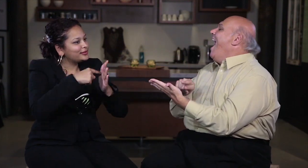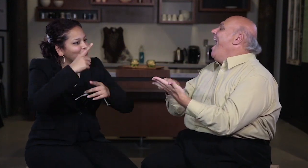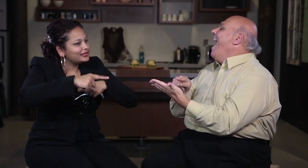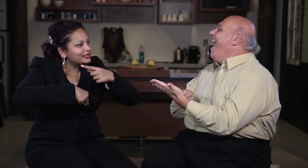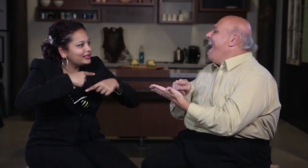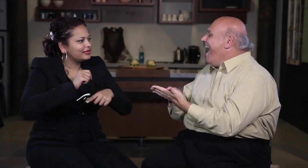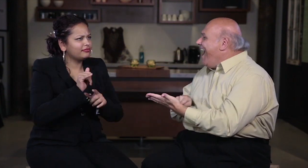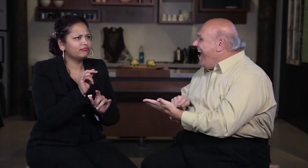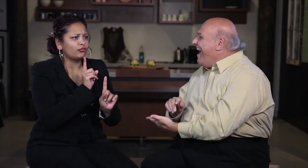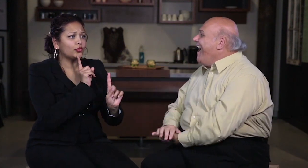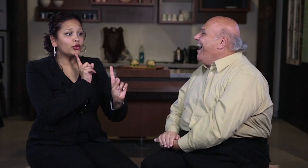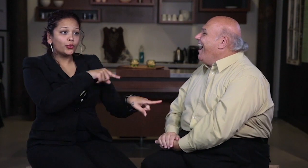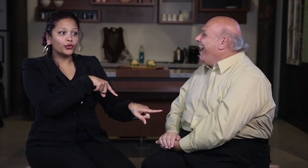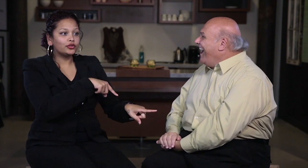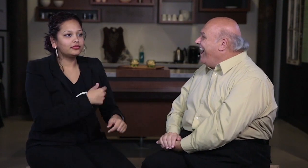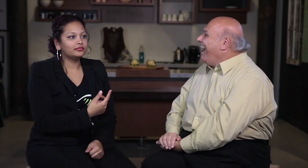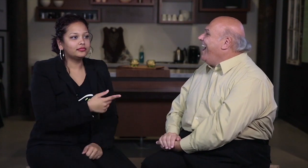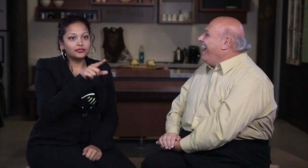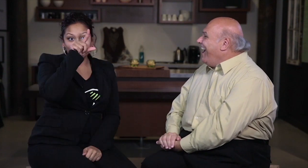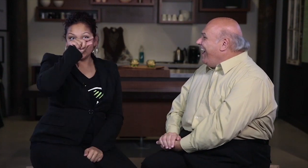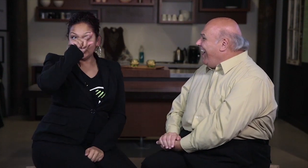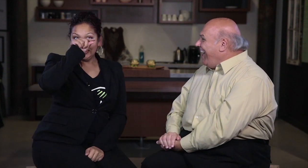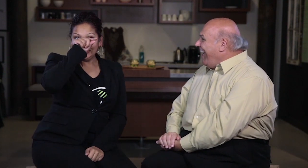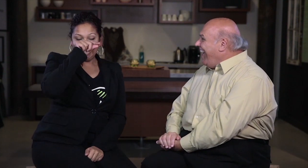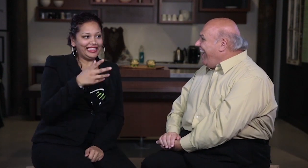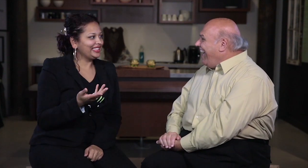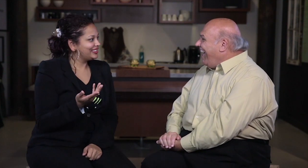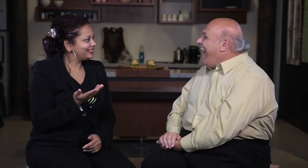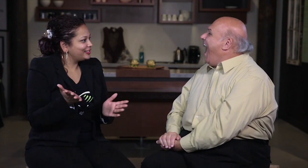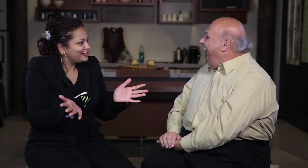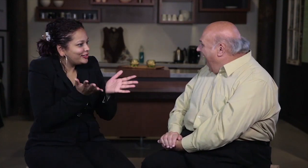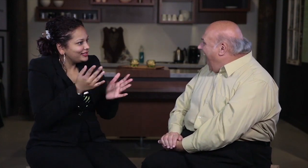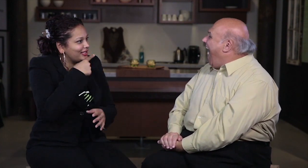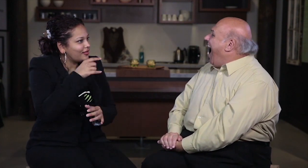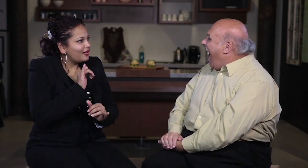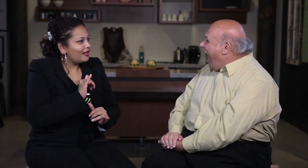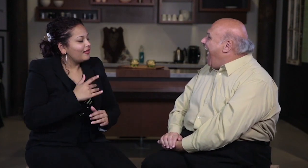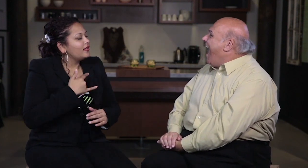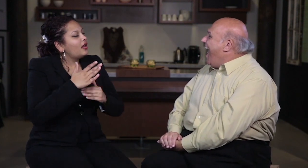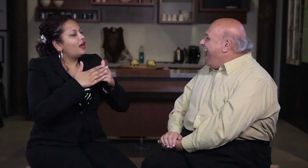fingerspelling the alphabet or signing specific words. Signing "order", "chicken", encouraging hearing people to